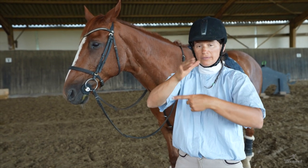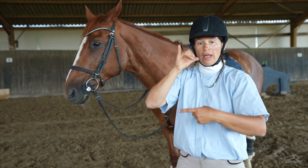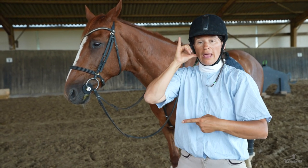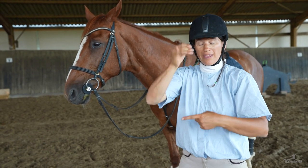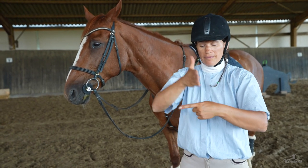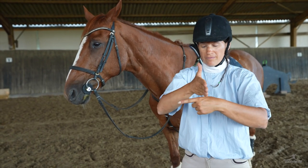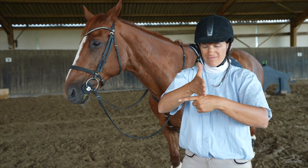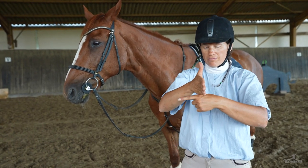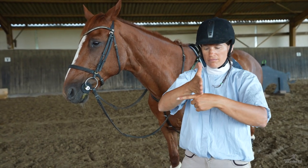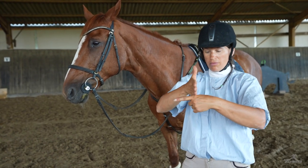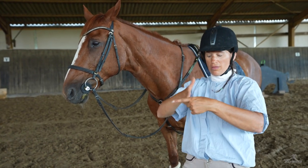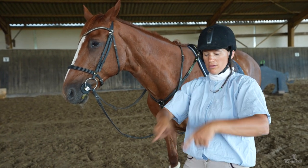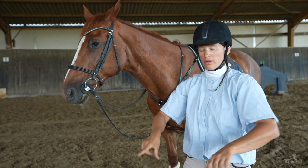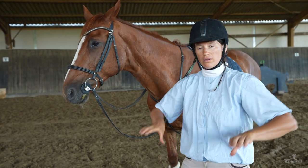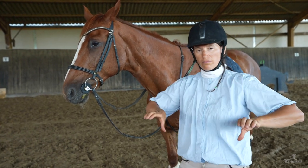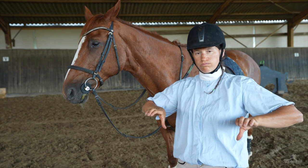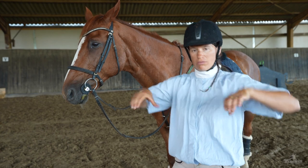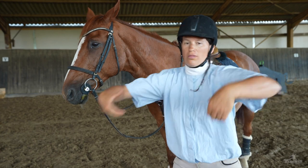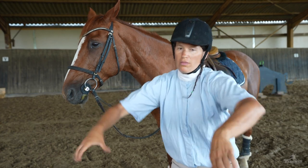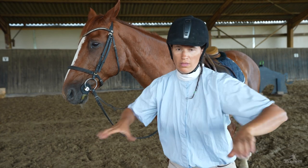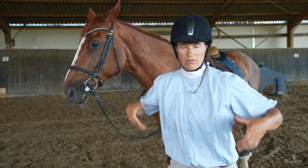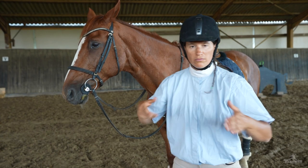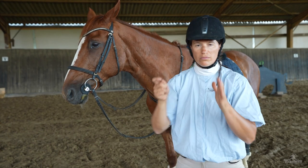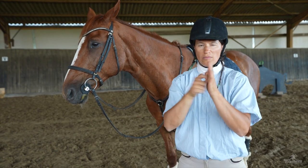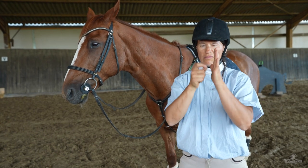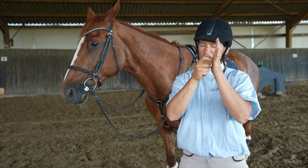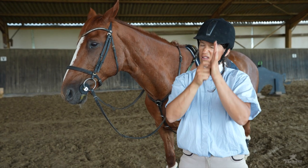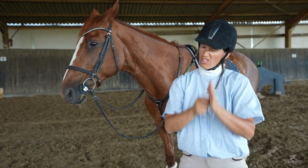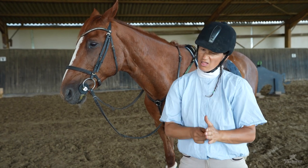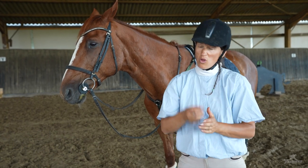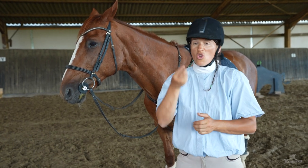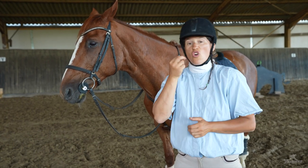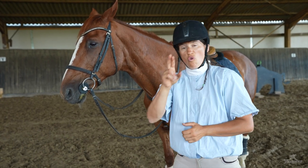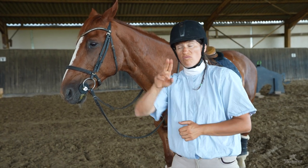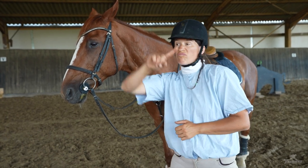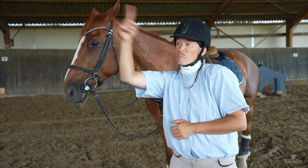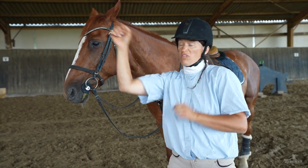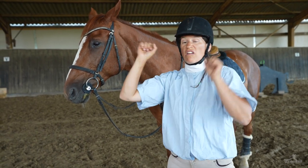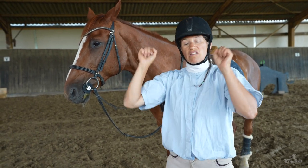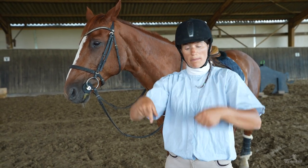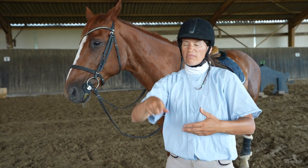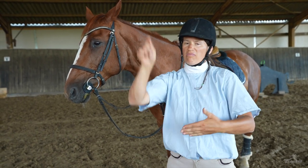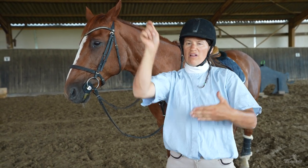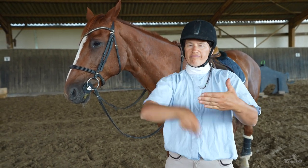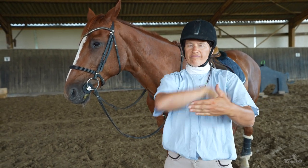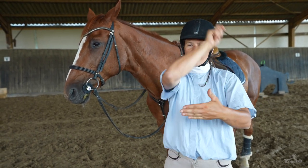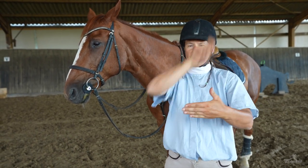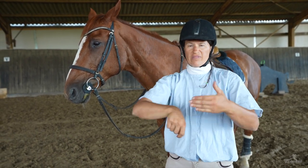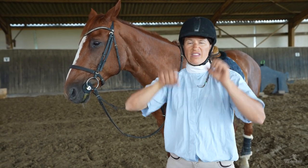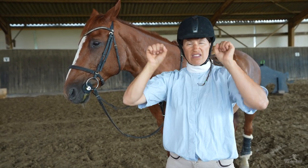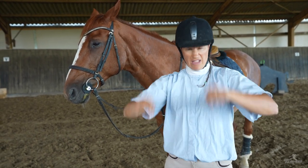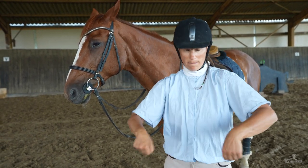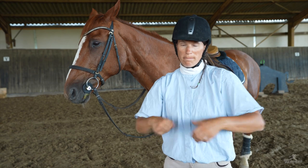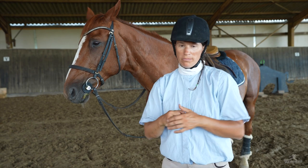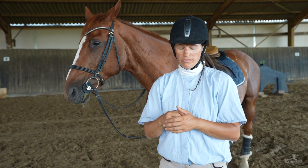and any touching or knocking of the pole will lose points. It’s possible all points can be lost.